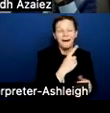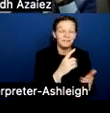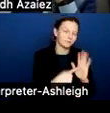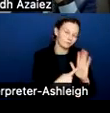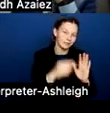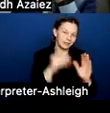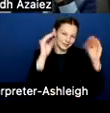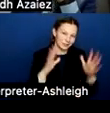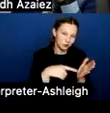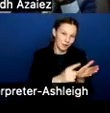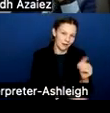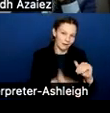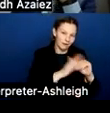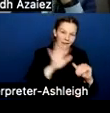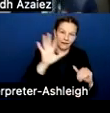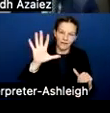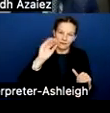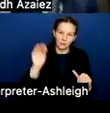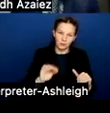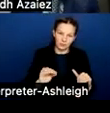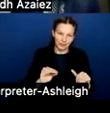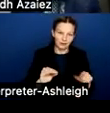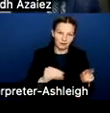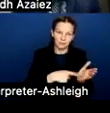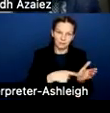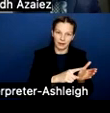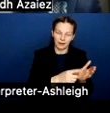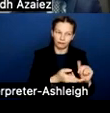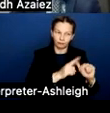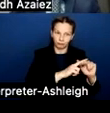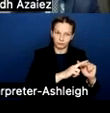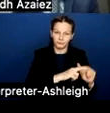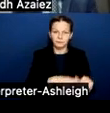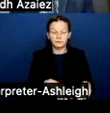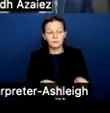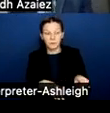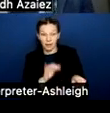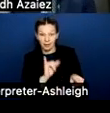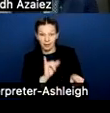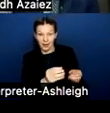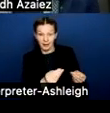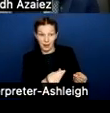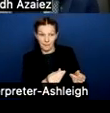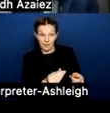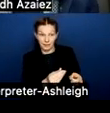well, the positions that are at the campus that maybe that teacher reports to, we have to adjust those.